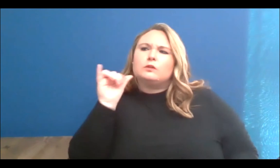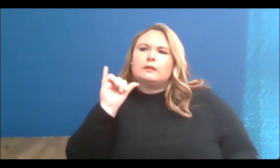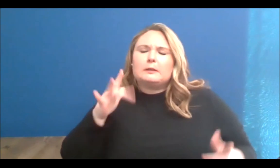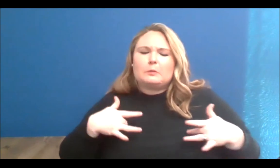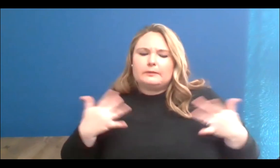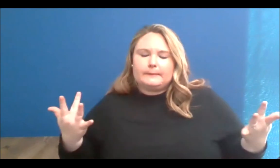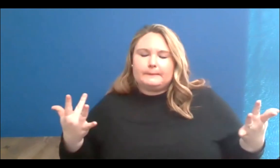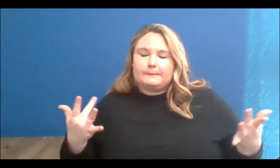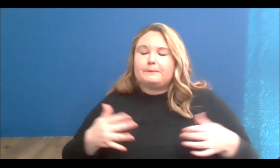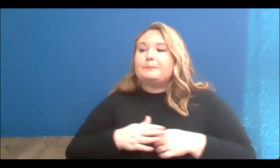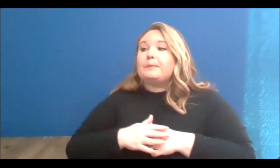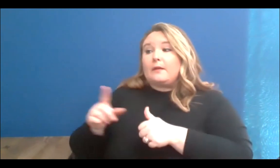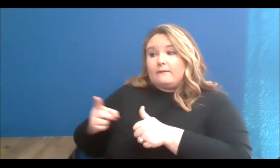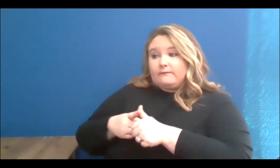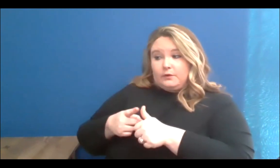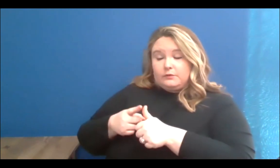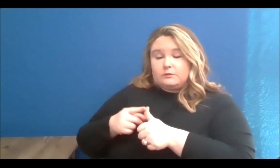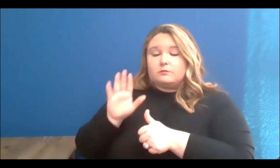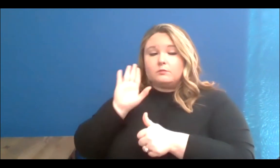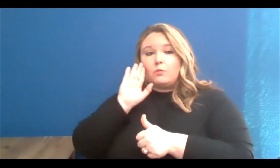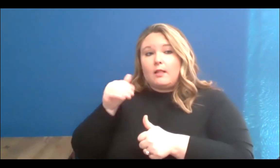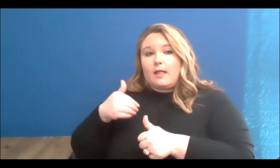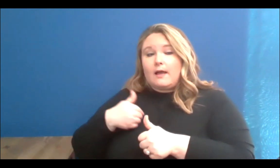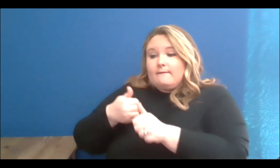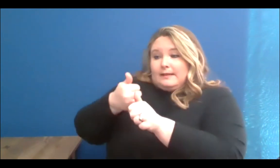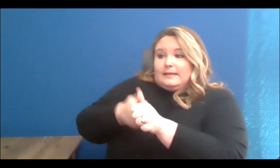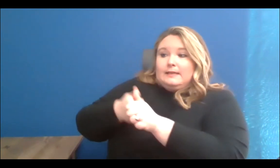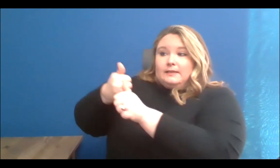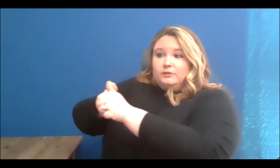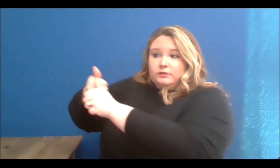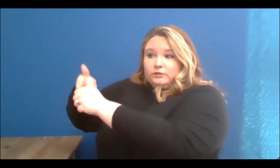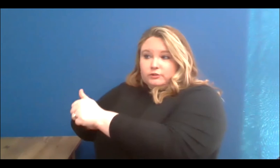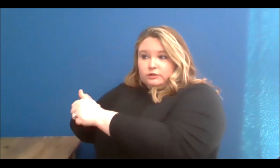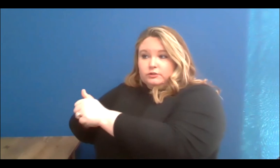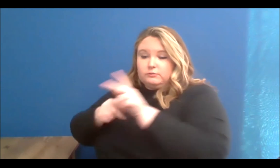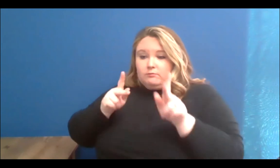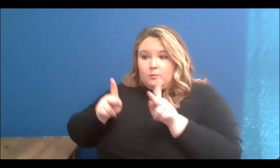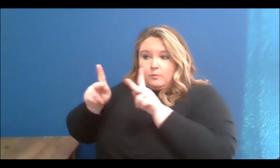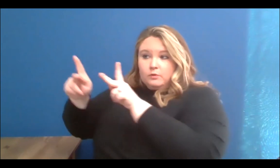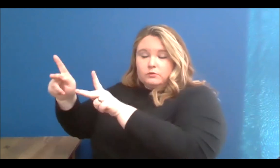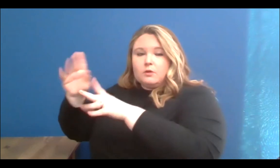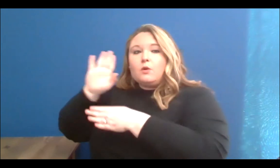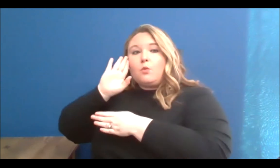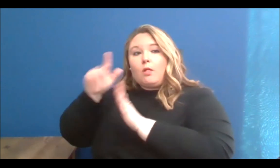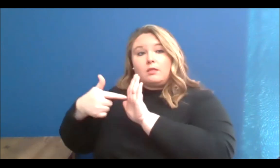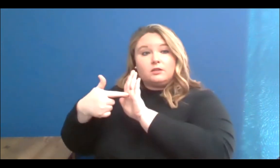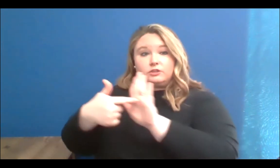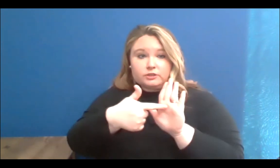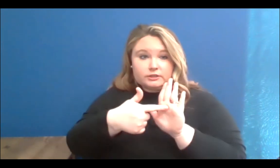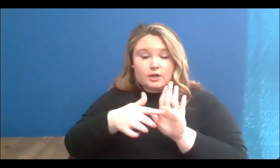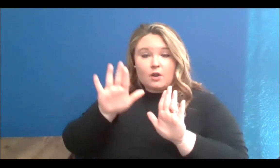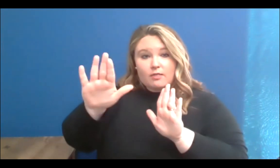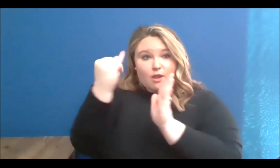Initially, we will have each panelist to share with us their work, as well as to